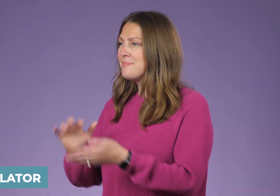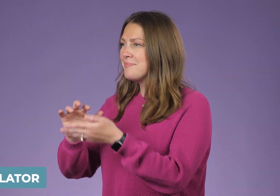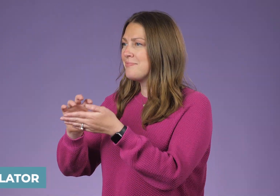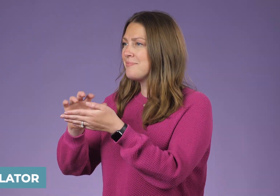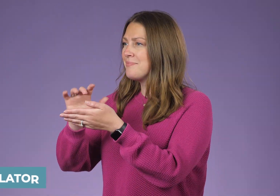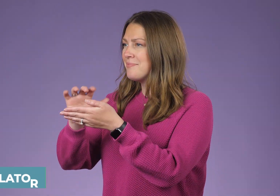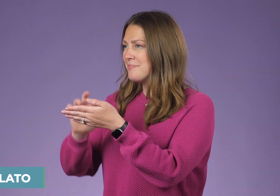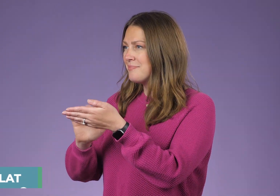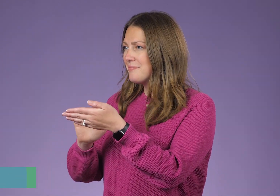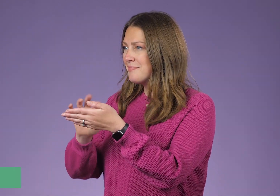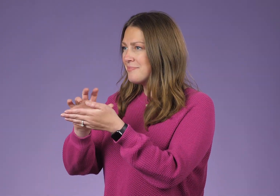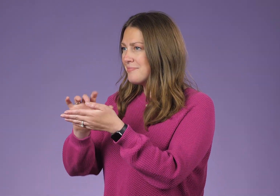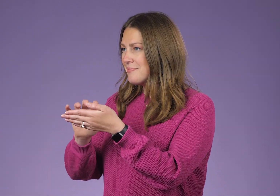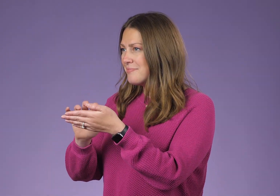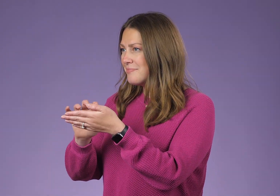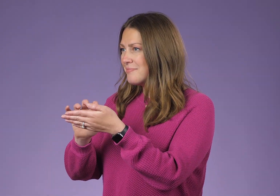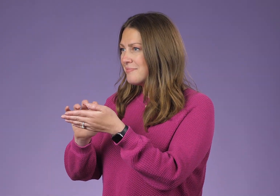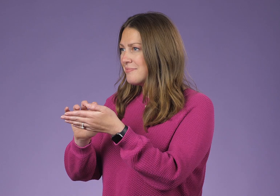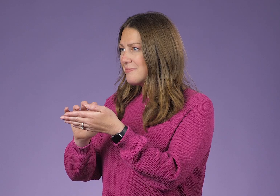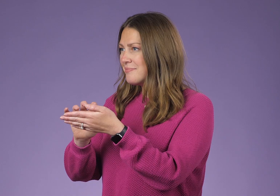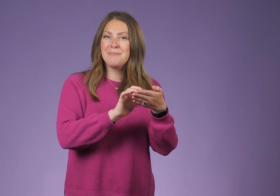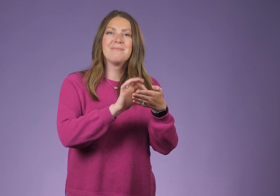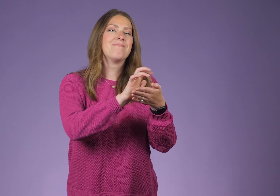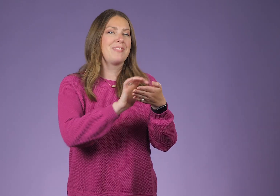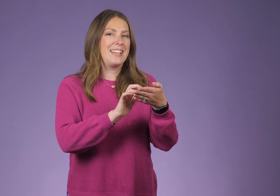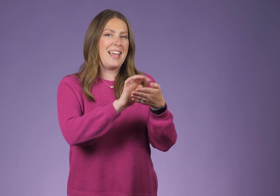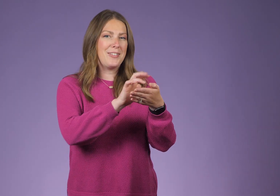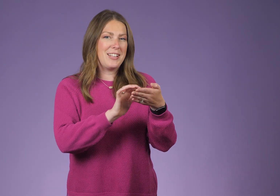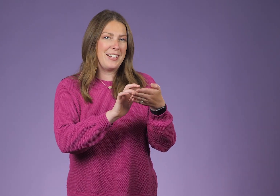It's like you're punching the numbers and the calculator. Calculator.